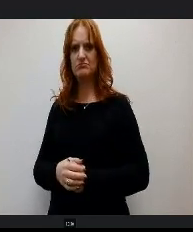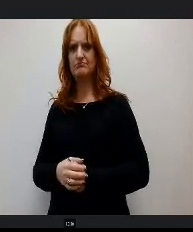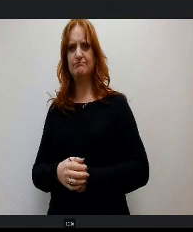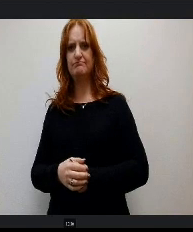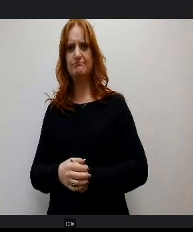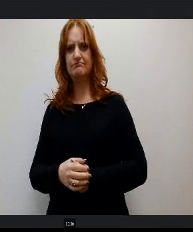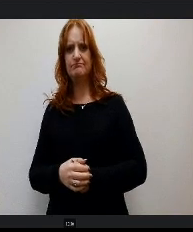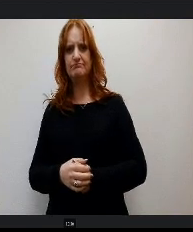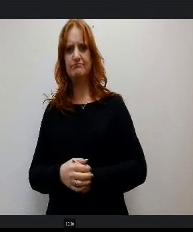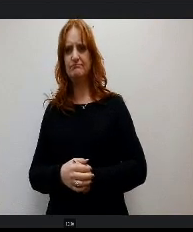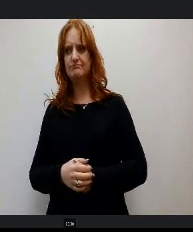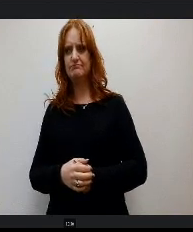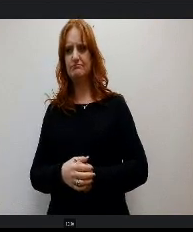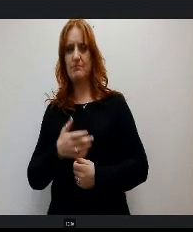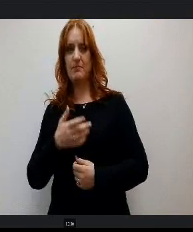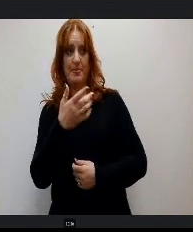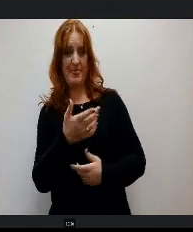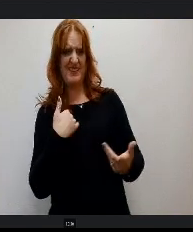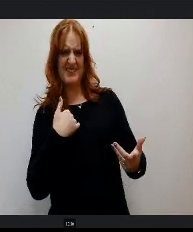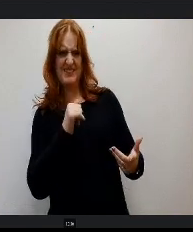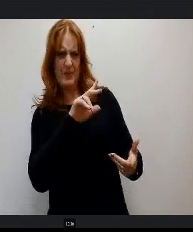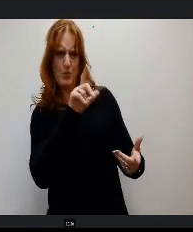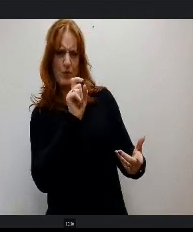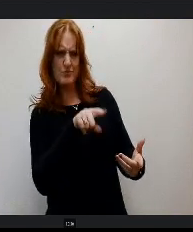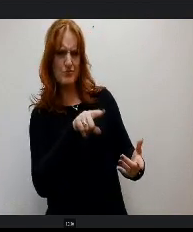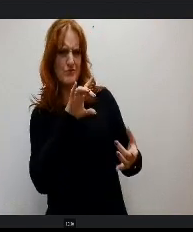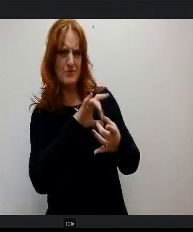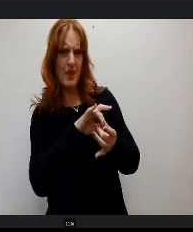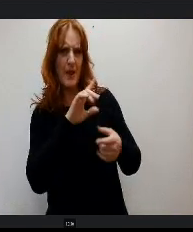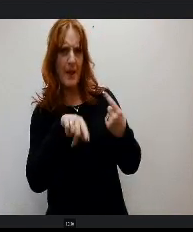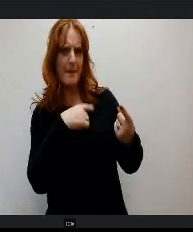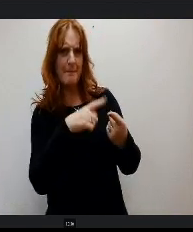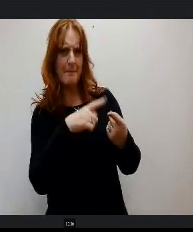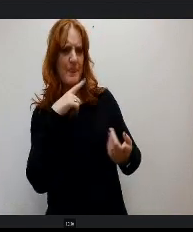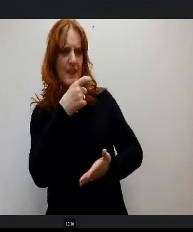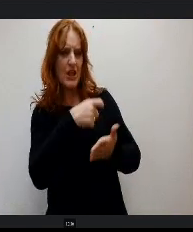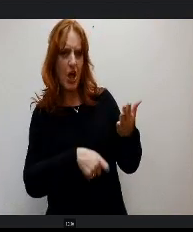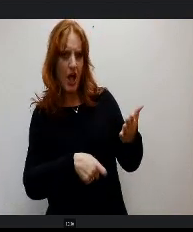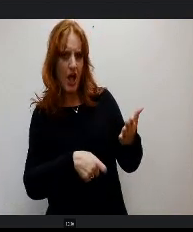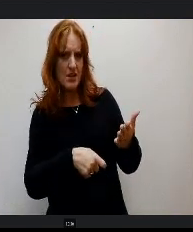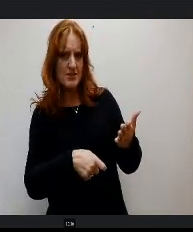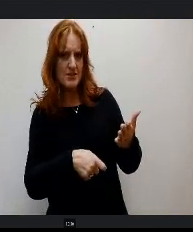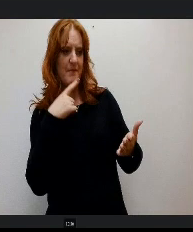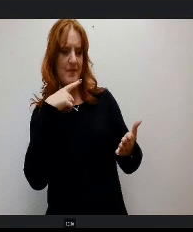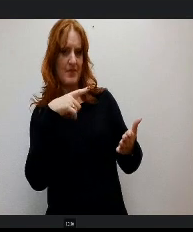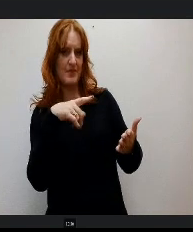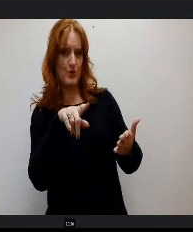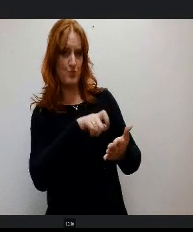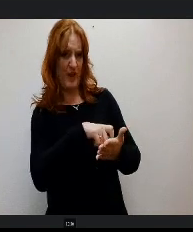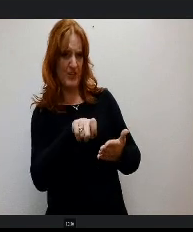So is the question about the cost of the ridership, So some